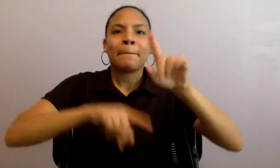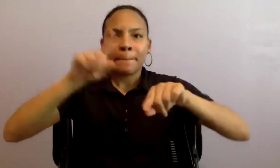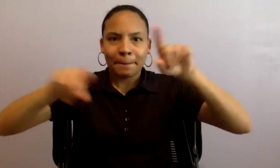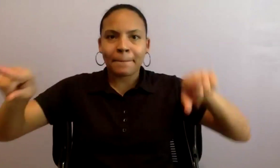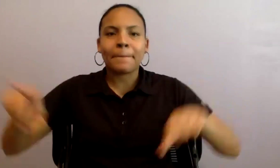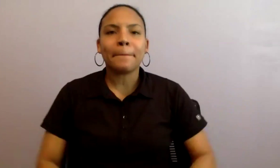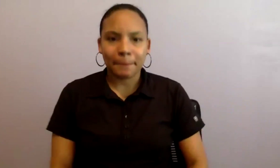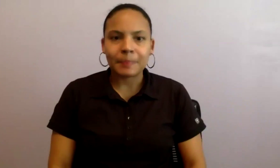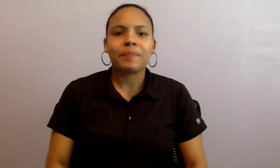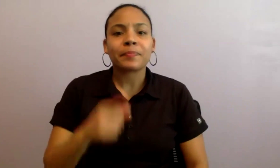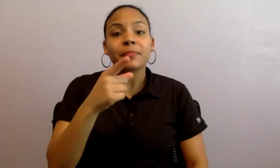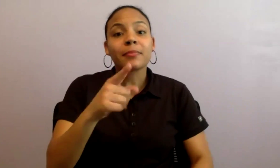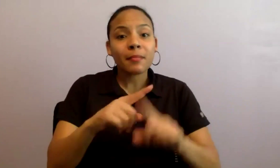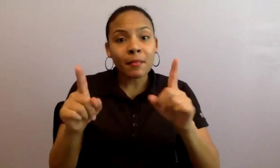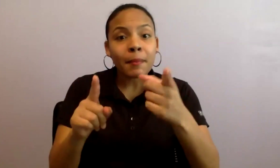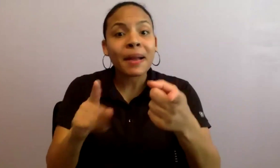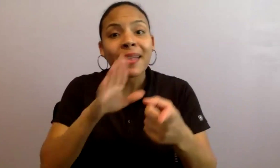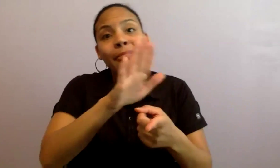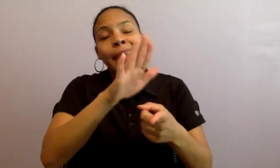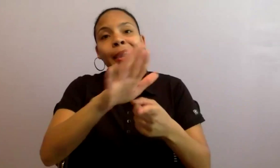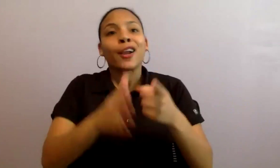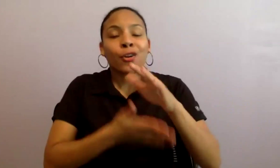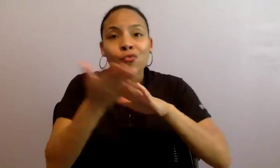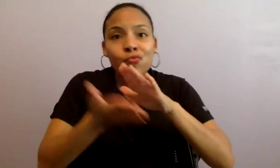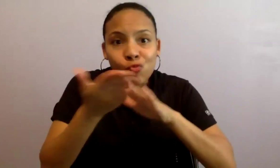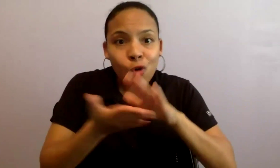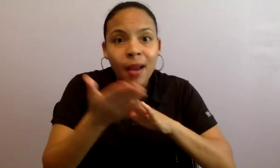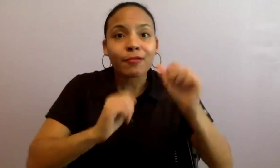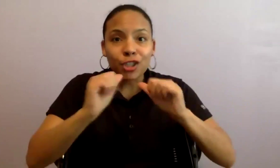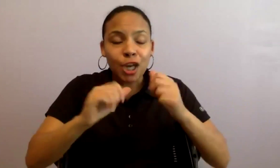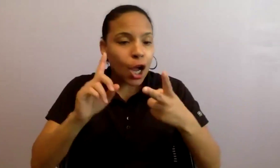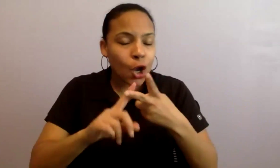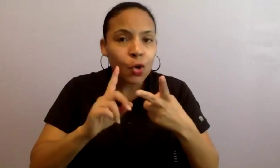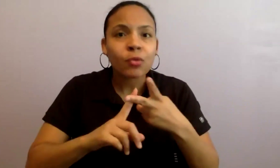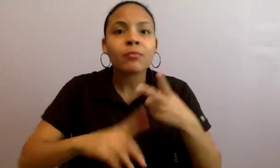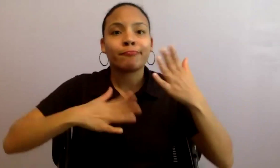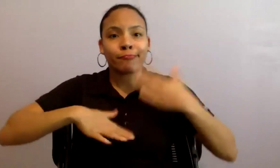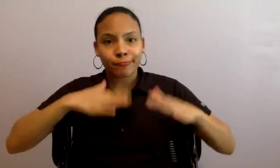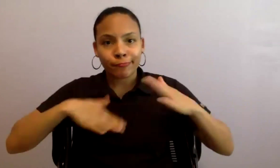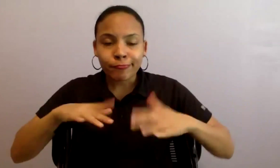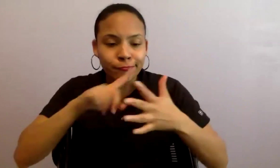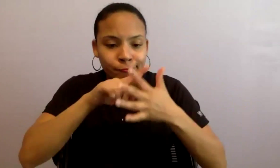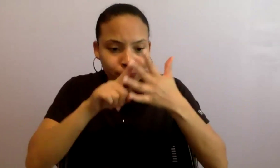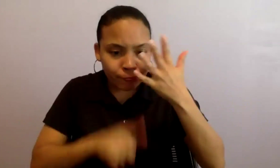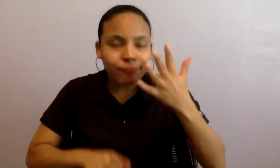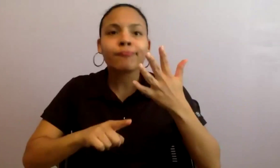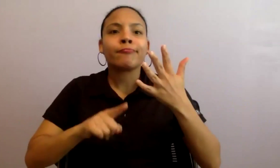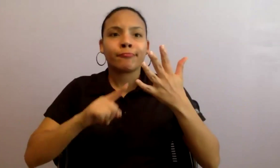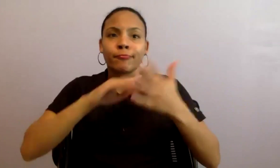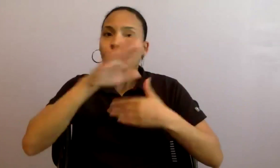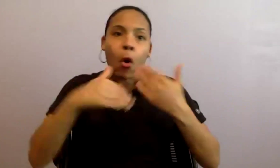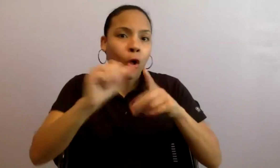tour locations, run address, and produce what they rehearsed. Both are not only welcome, but